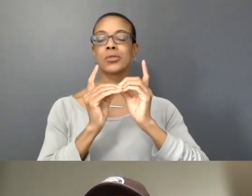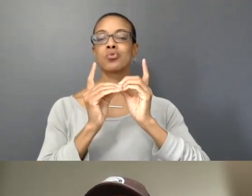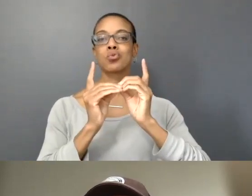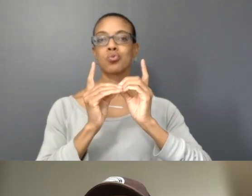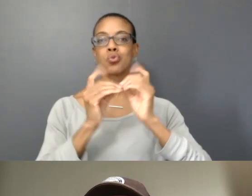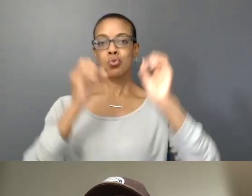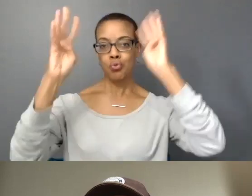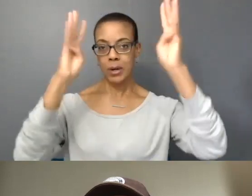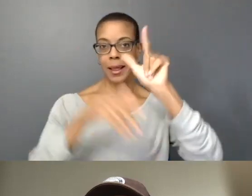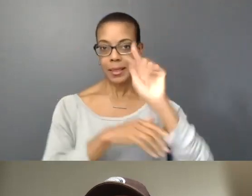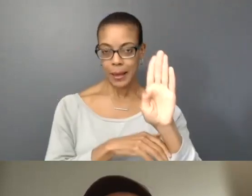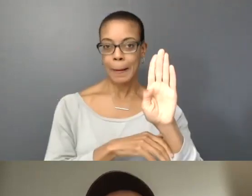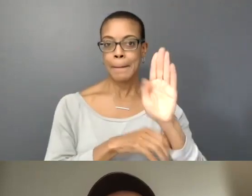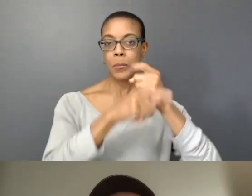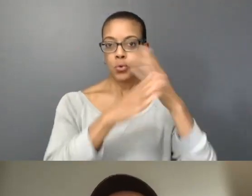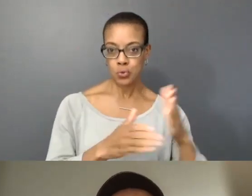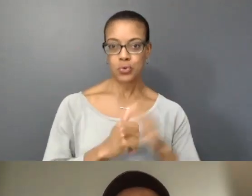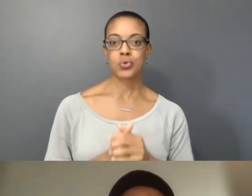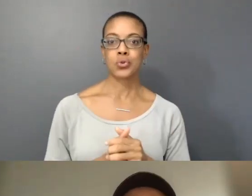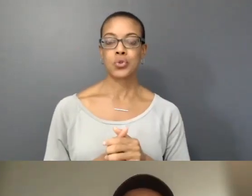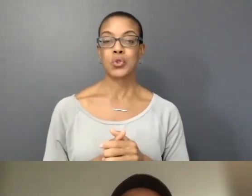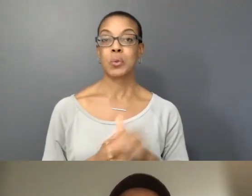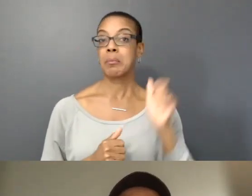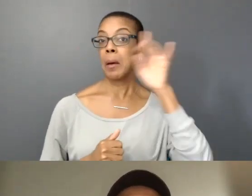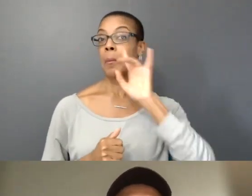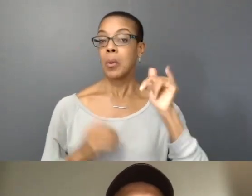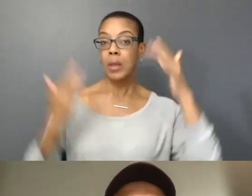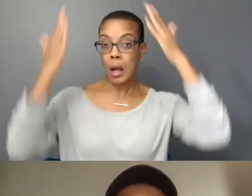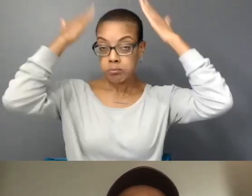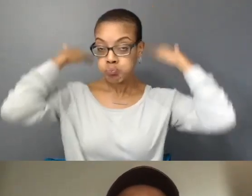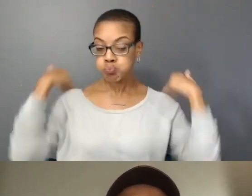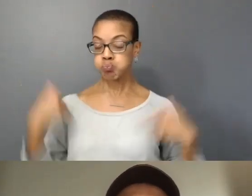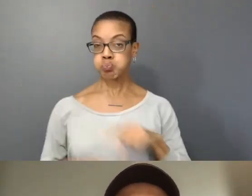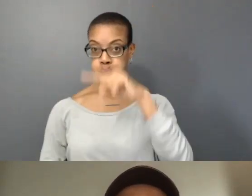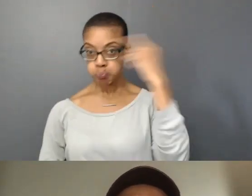I'm a Himalayan woman, I have long black hair with a black t-shirt on and my background